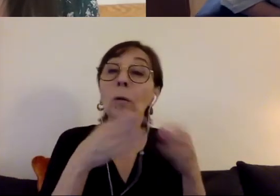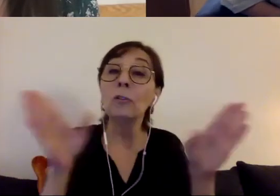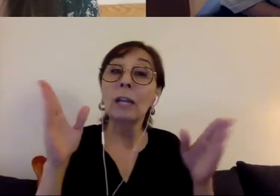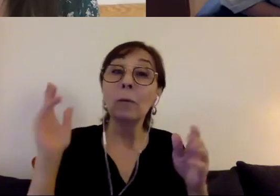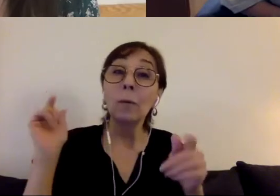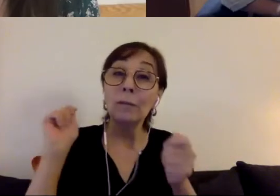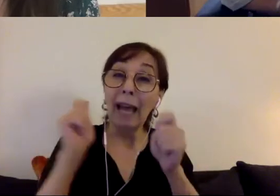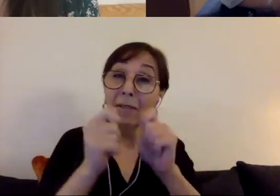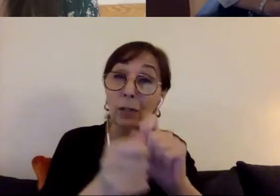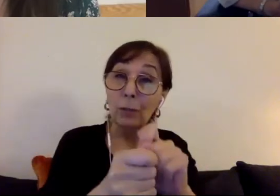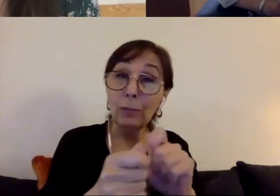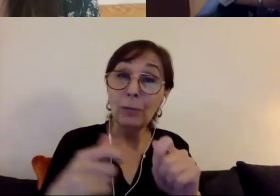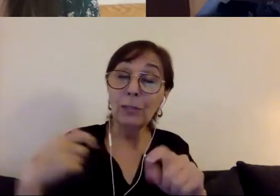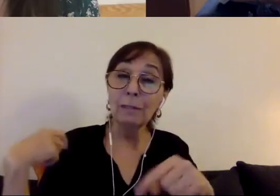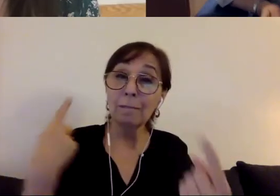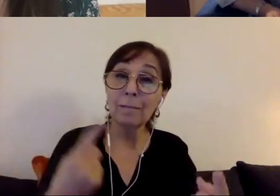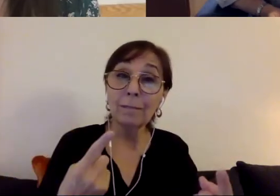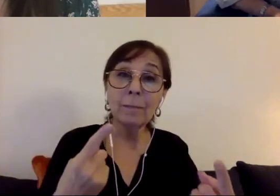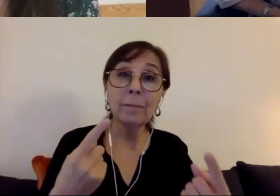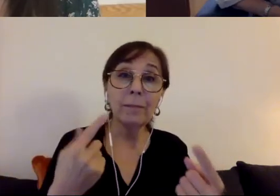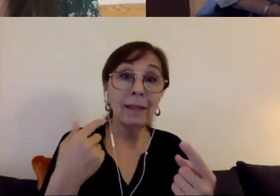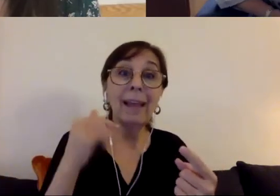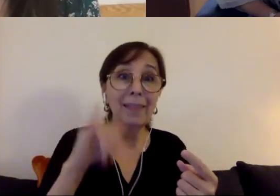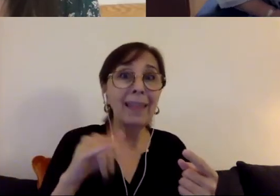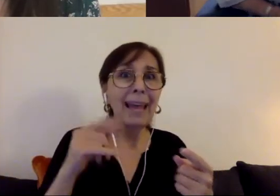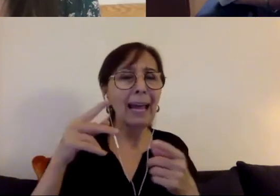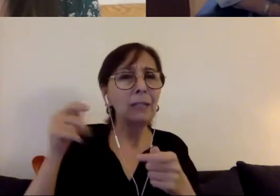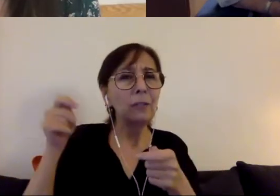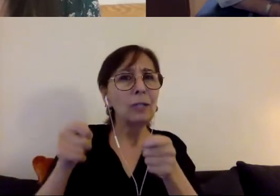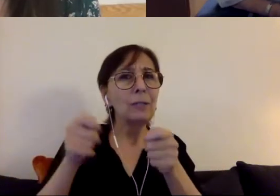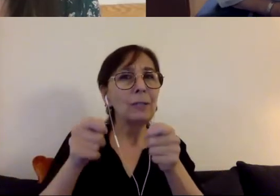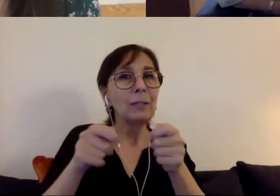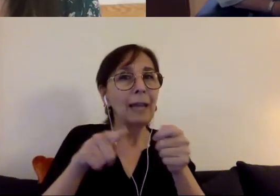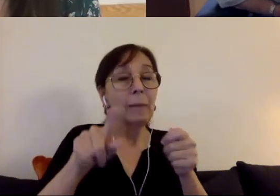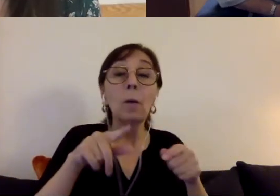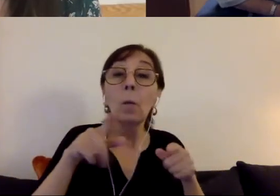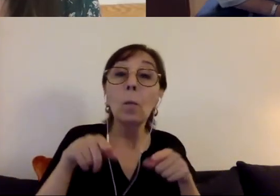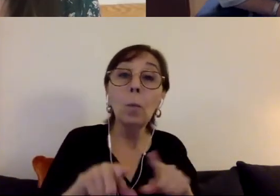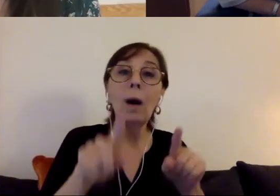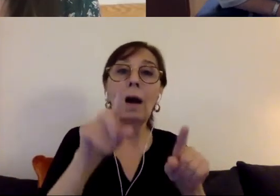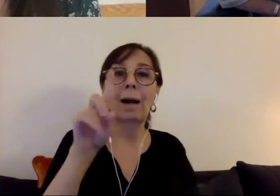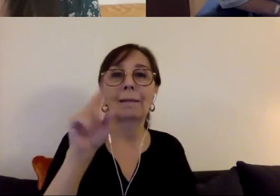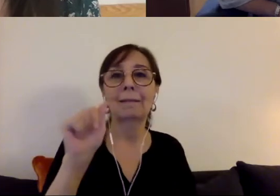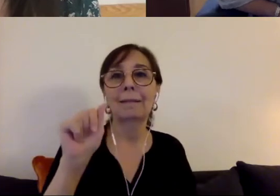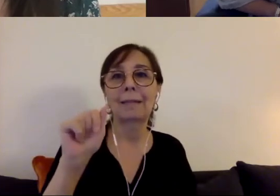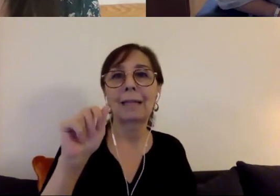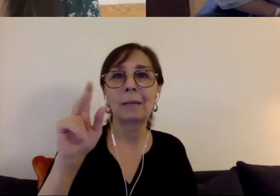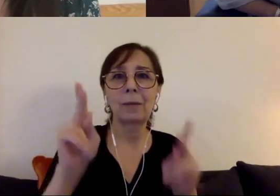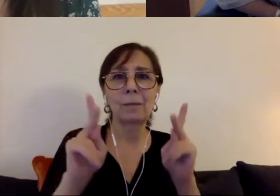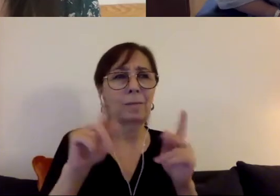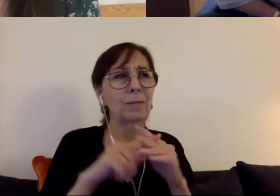coming about as we, disabled people begin to really see that our